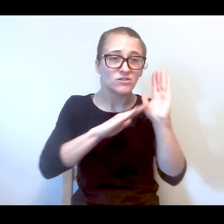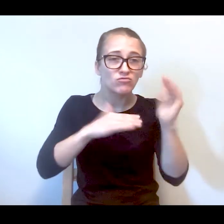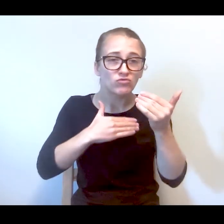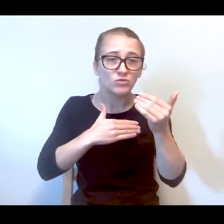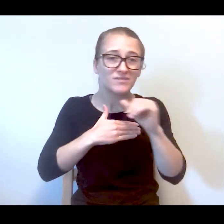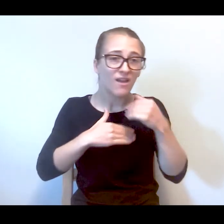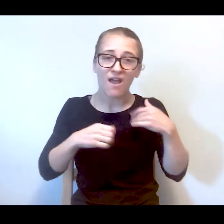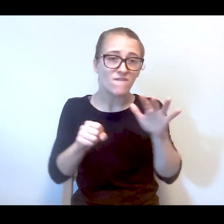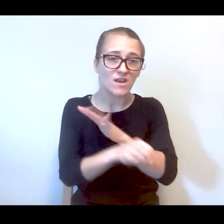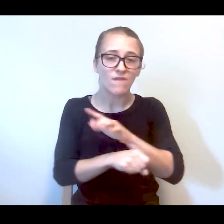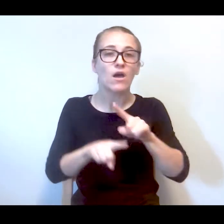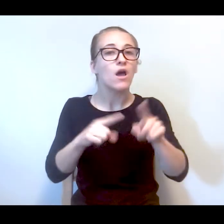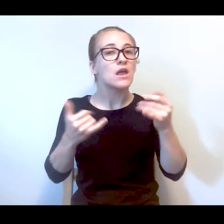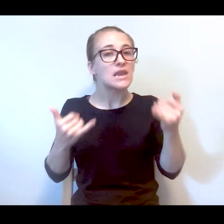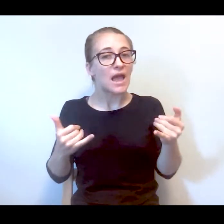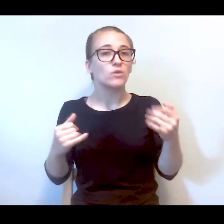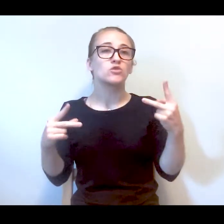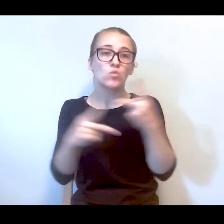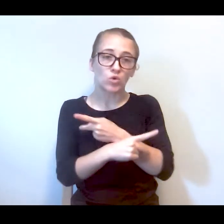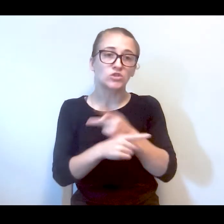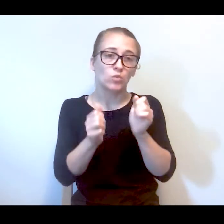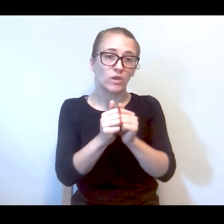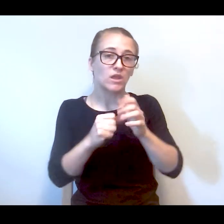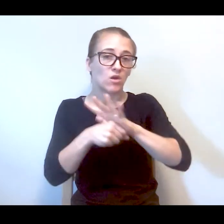before COVID-19 but it's worse since COVID-19 when